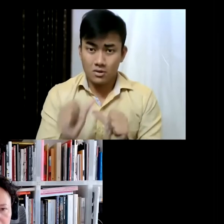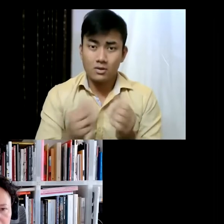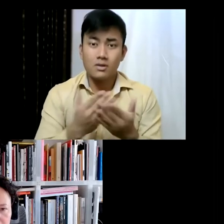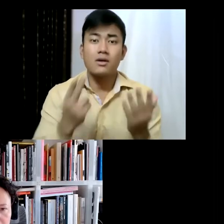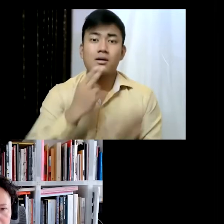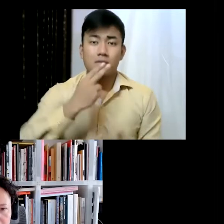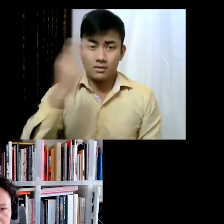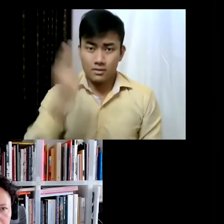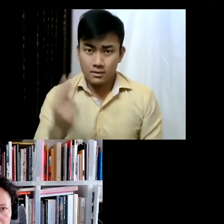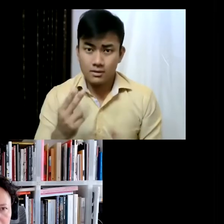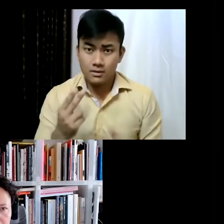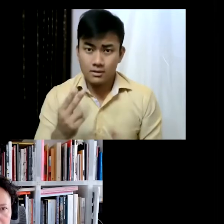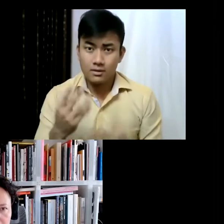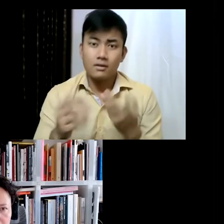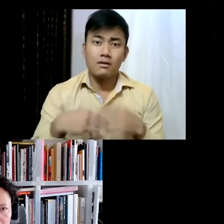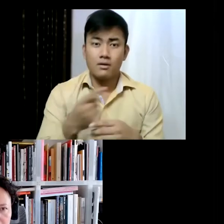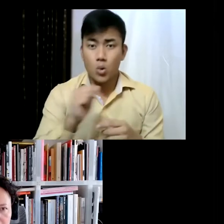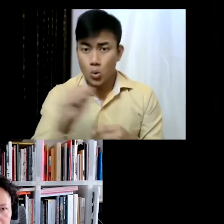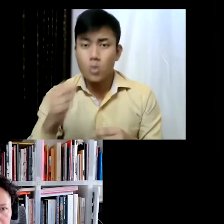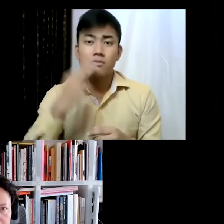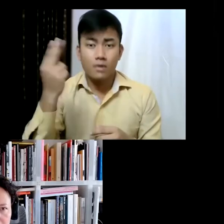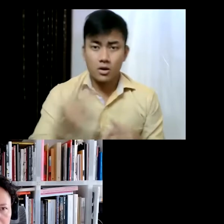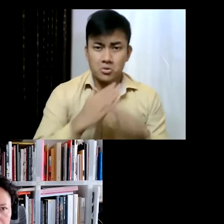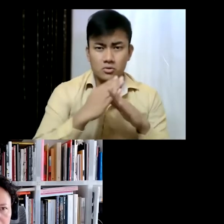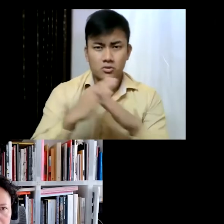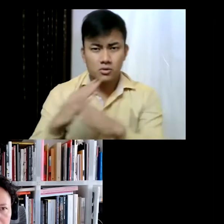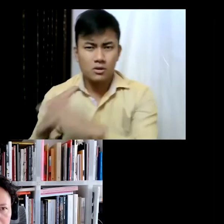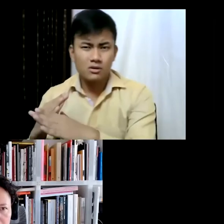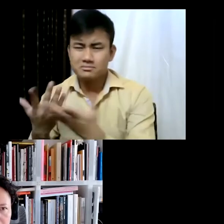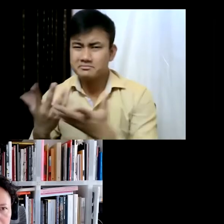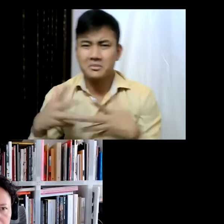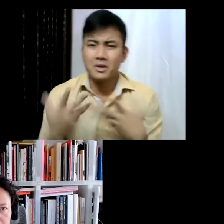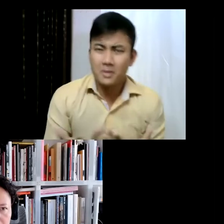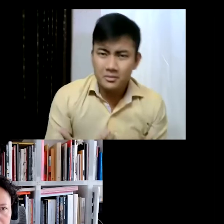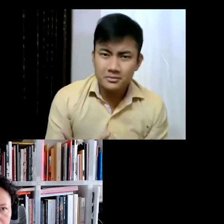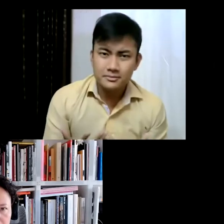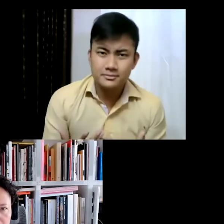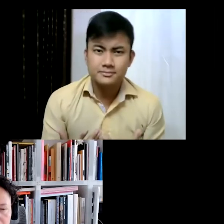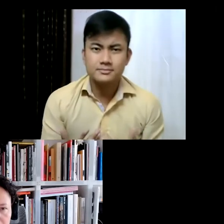presented and shared in the future, or if I could be more specific, has it altered the way you have